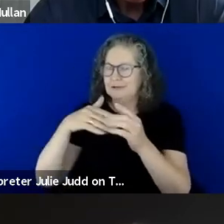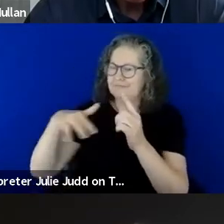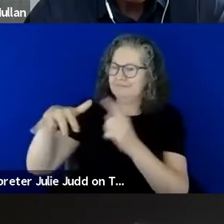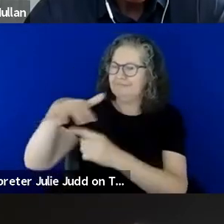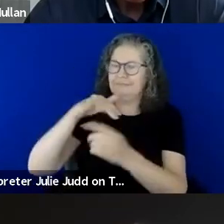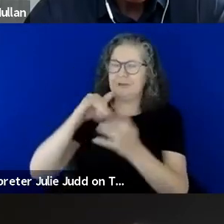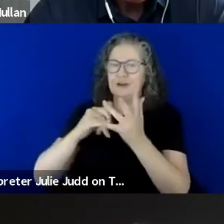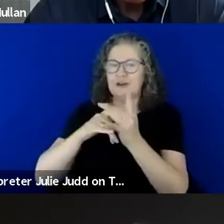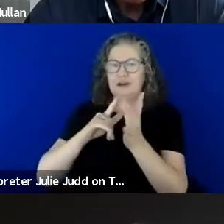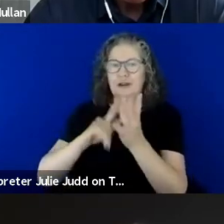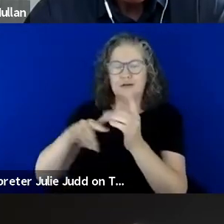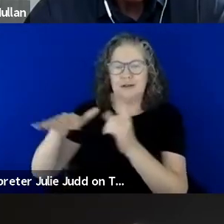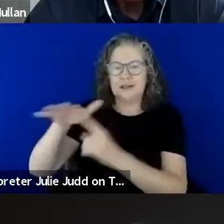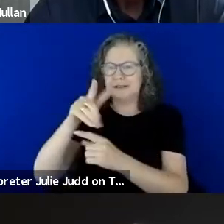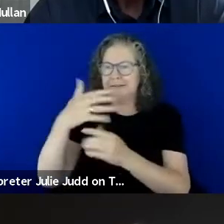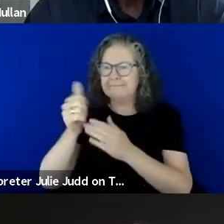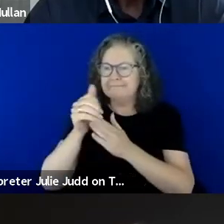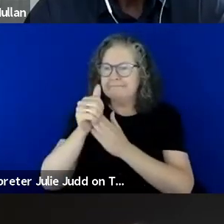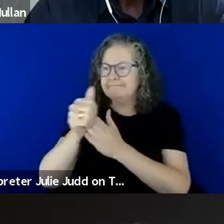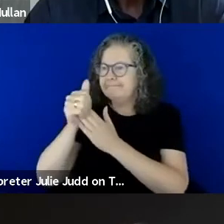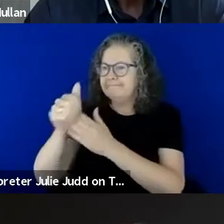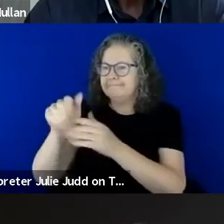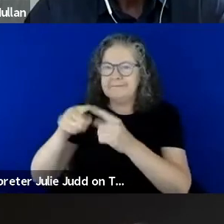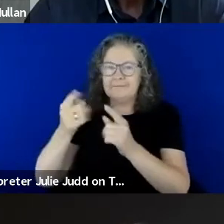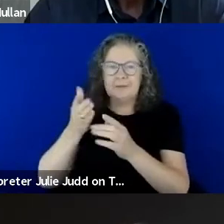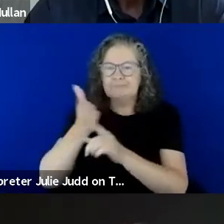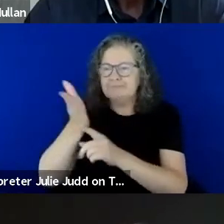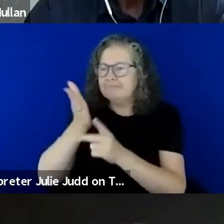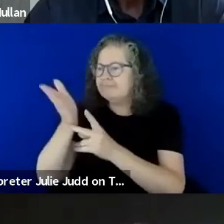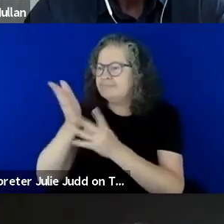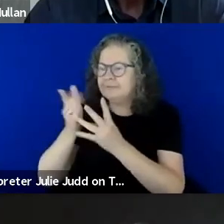in several settings, Jim also has a personal connection and understanding with autism from